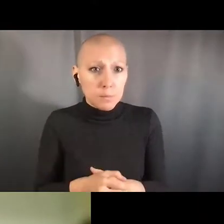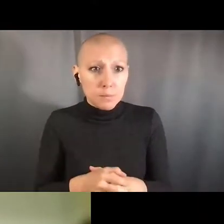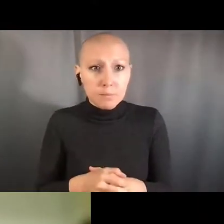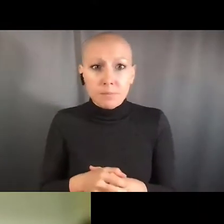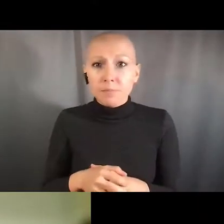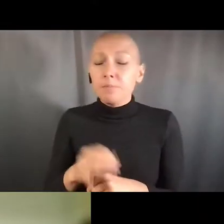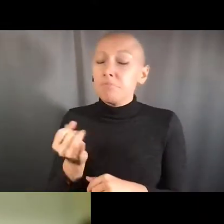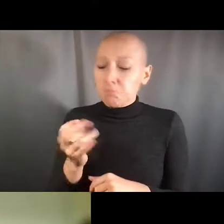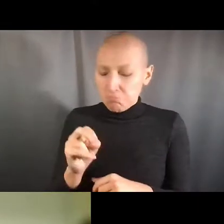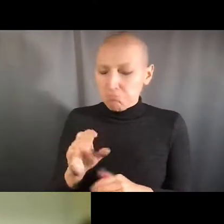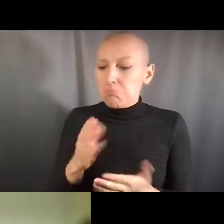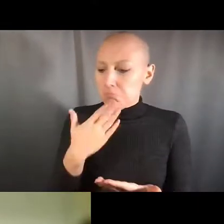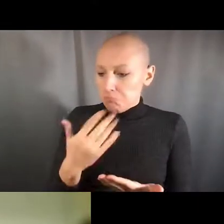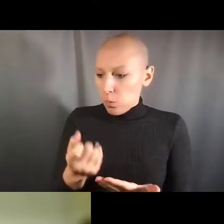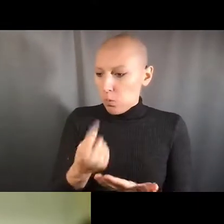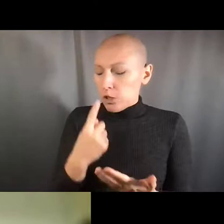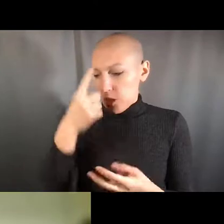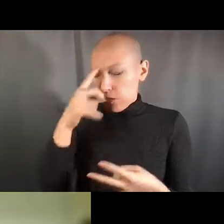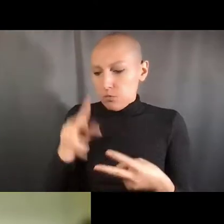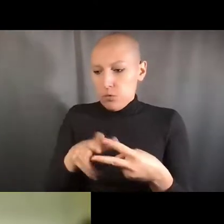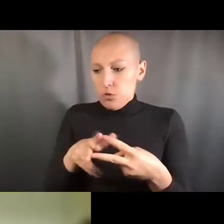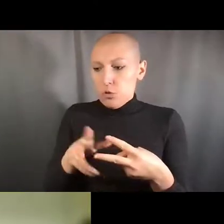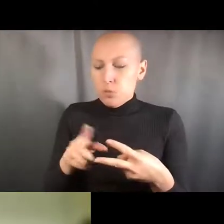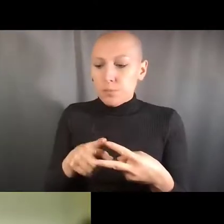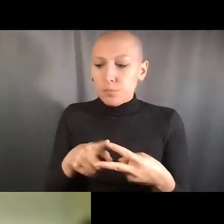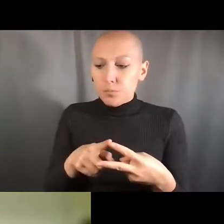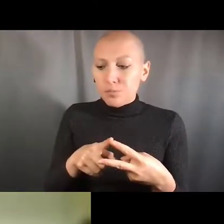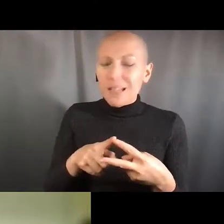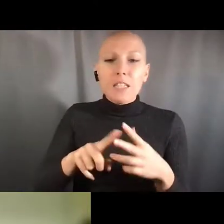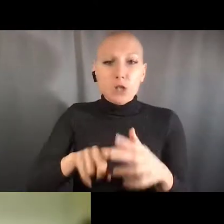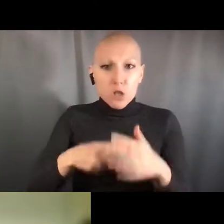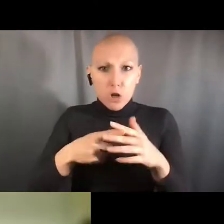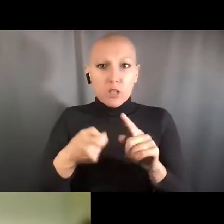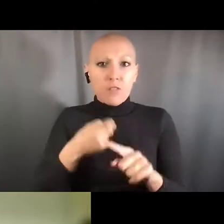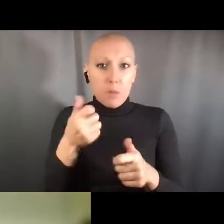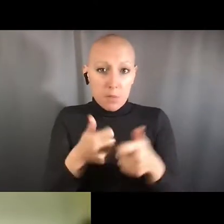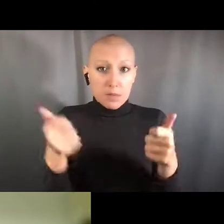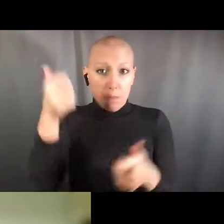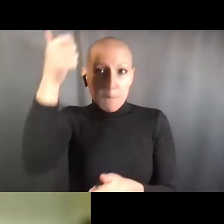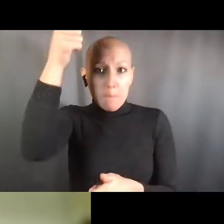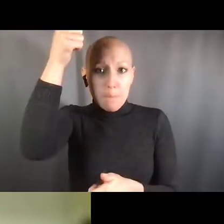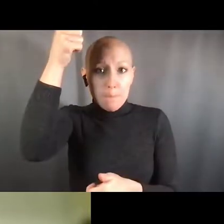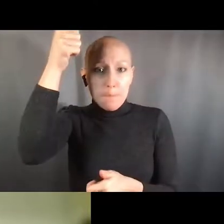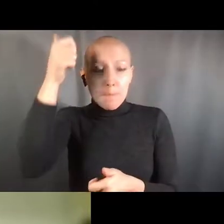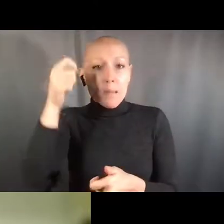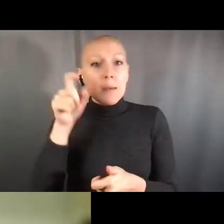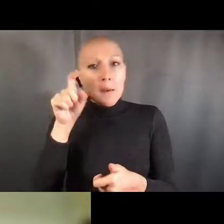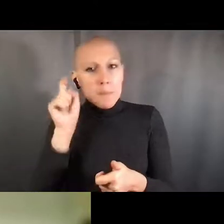but they start with the top, the leaders of the institution need to have the values and behaviors